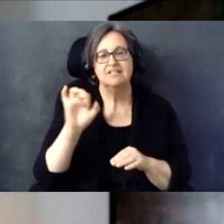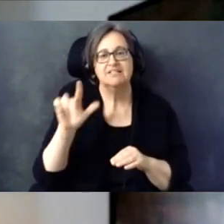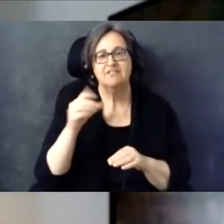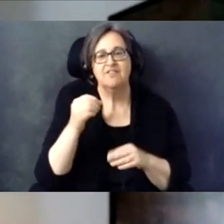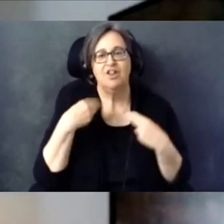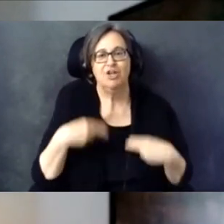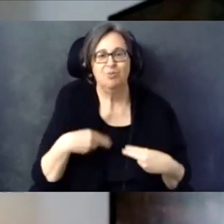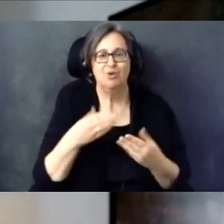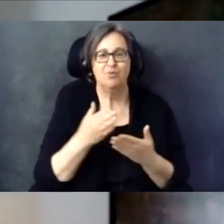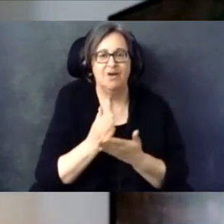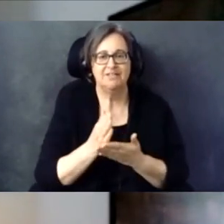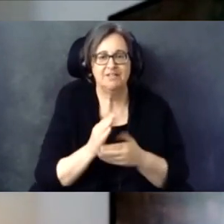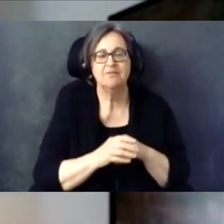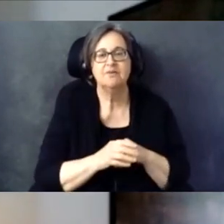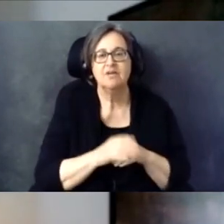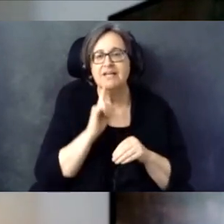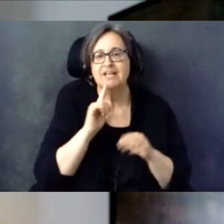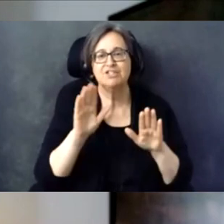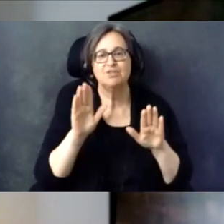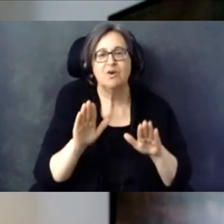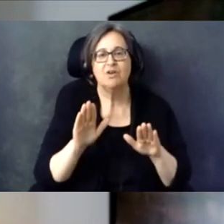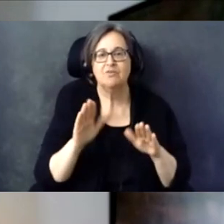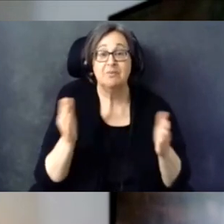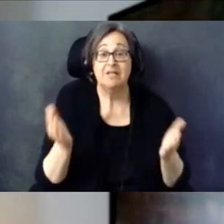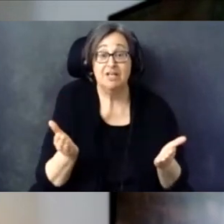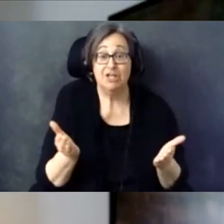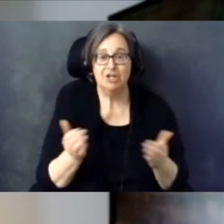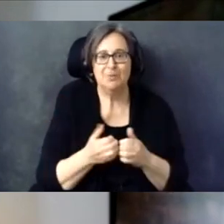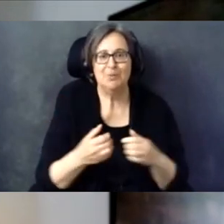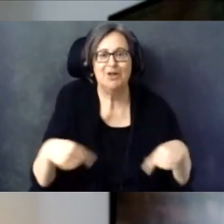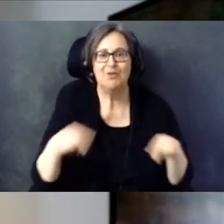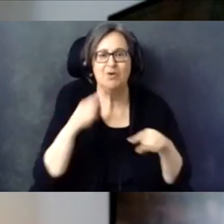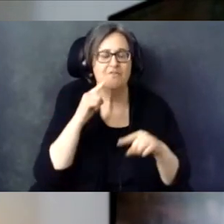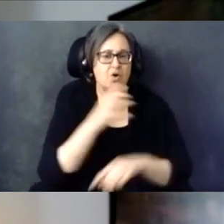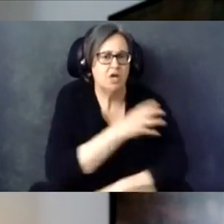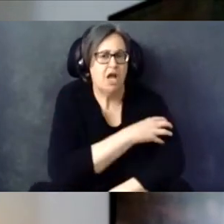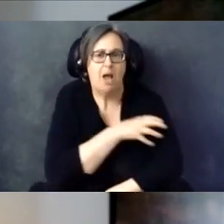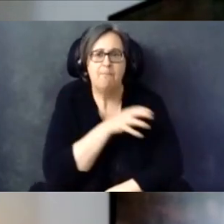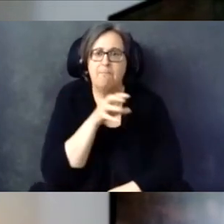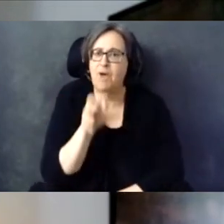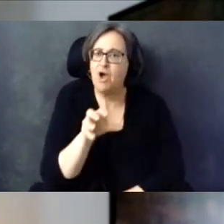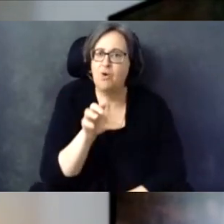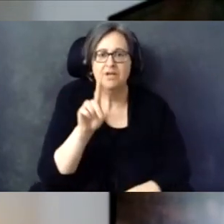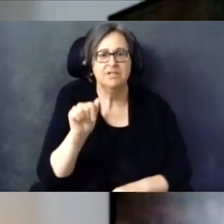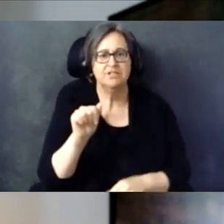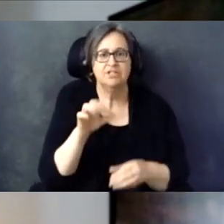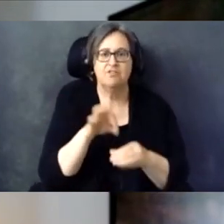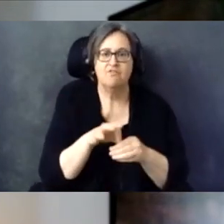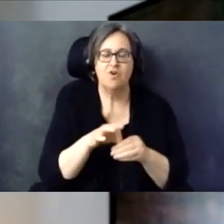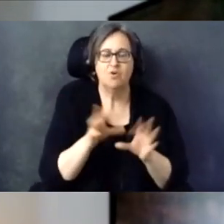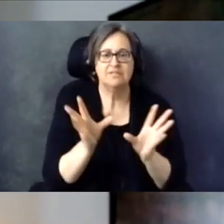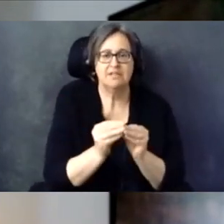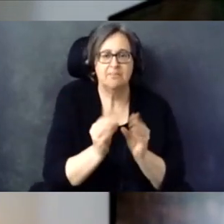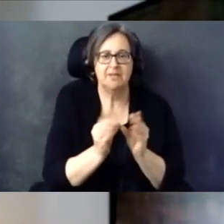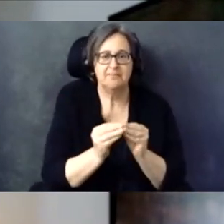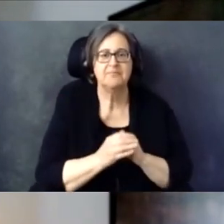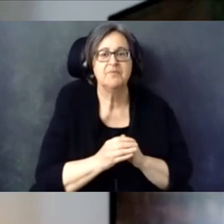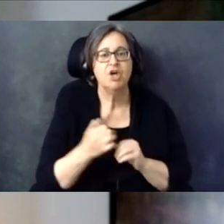and Human Rights. It's wonderful to be with you for this empowering Disability Vote Summit.